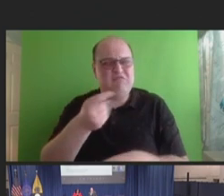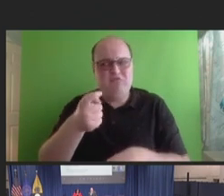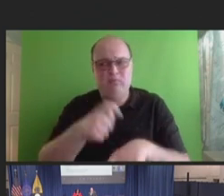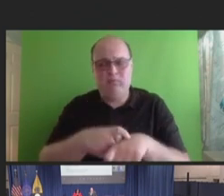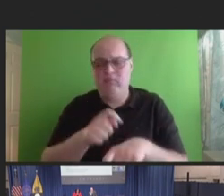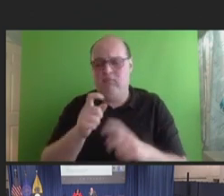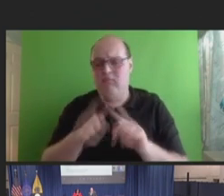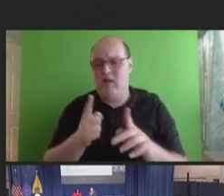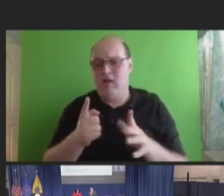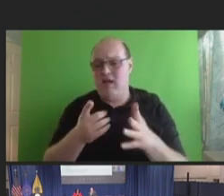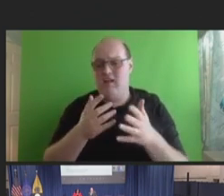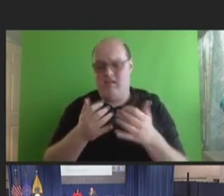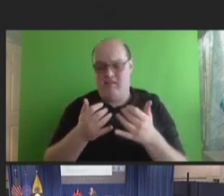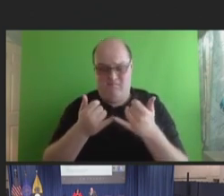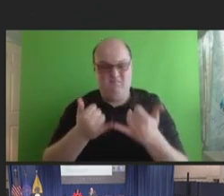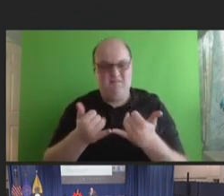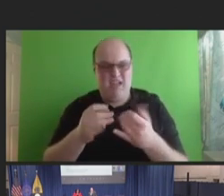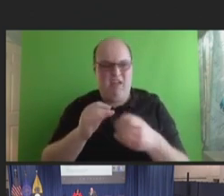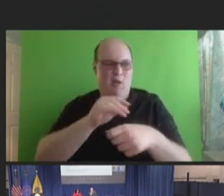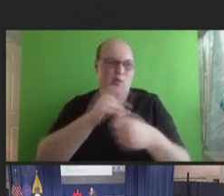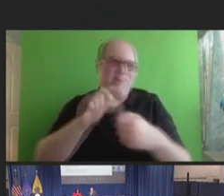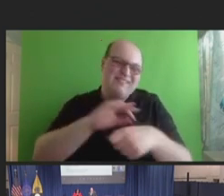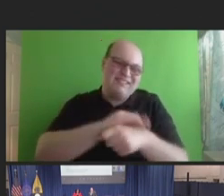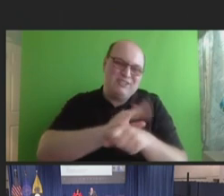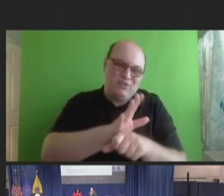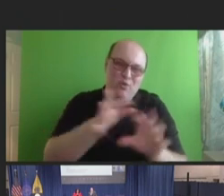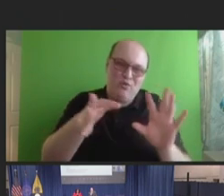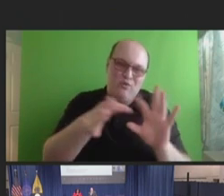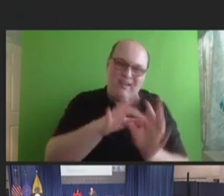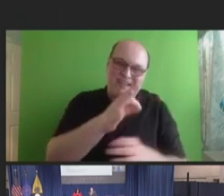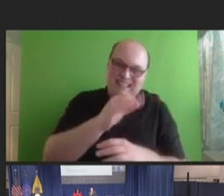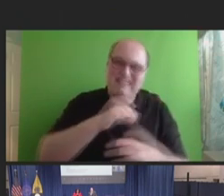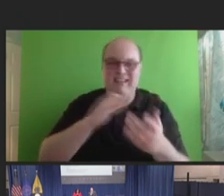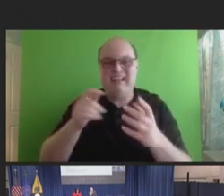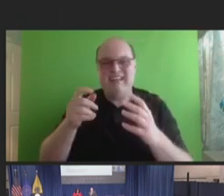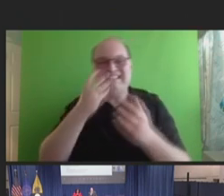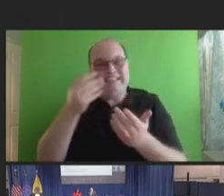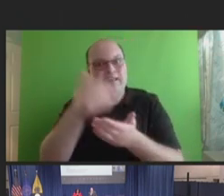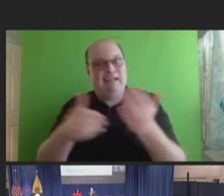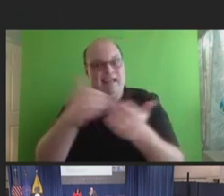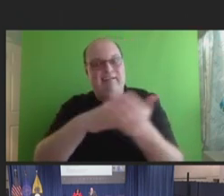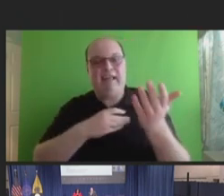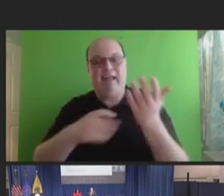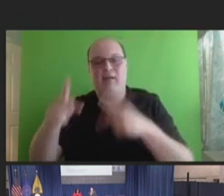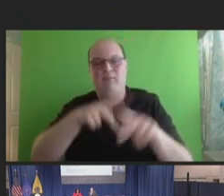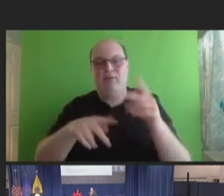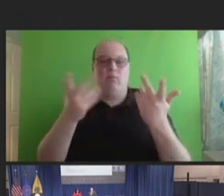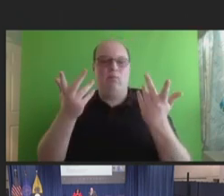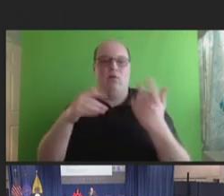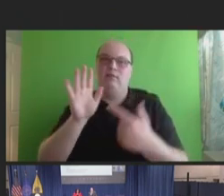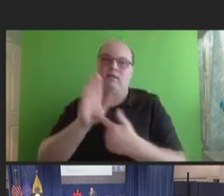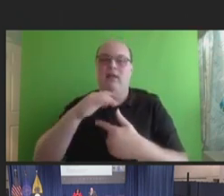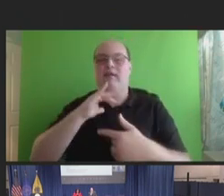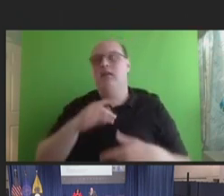with COVID-19. And so, when things get more expensive, obviously people are just like, "You know, I'm kind of out here. I'm kind of done."